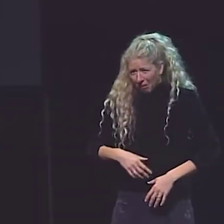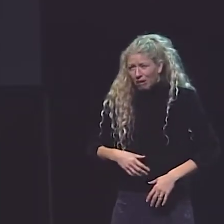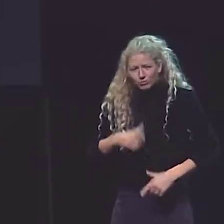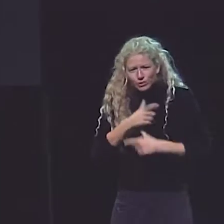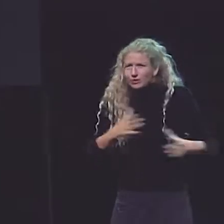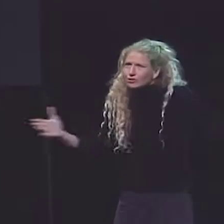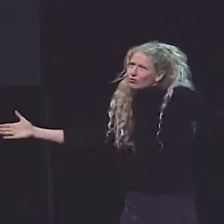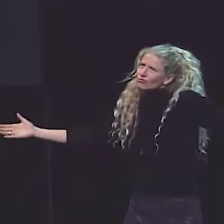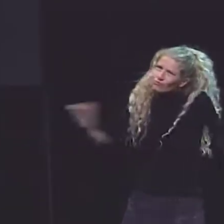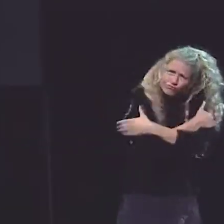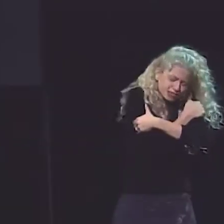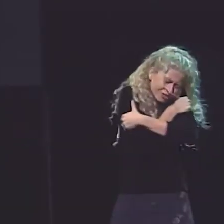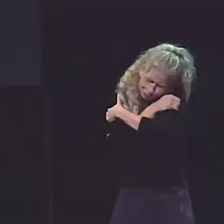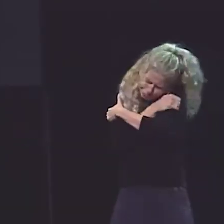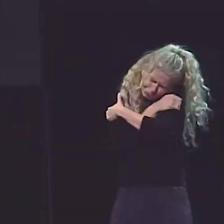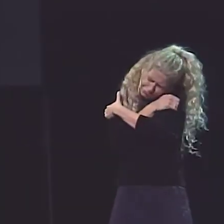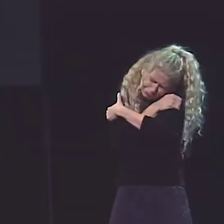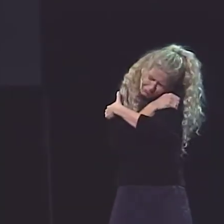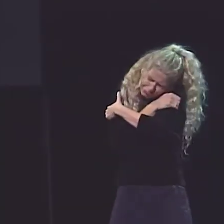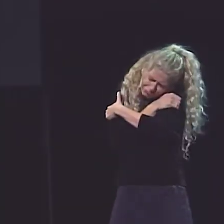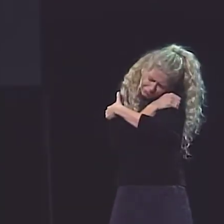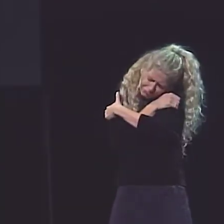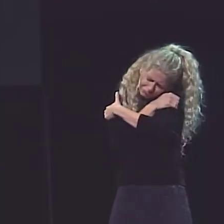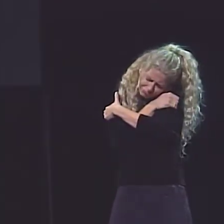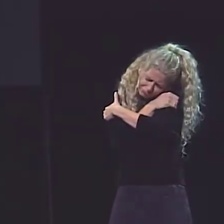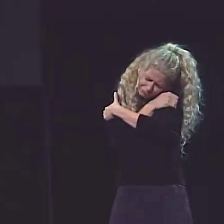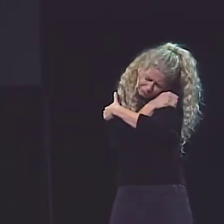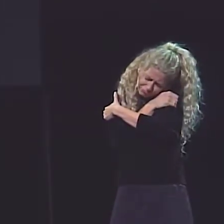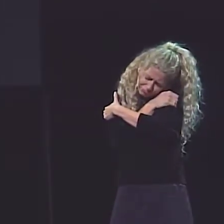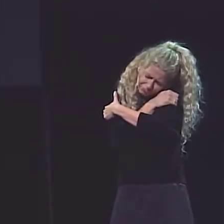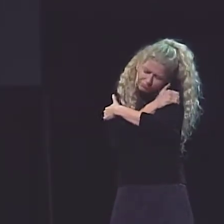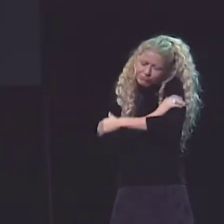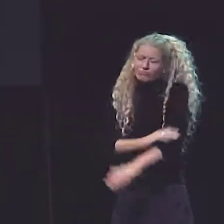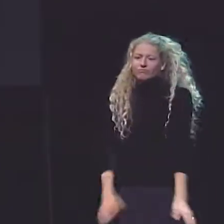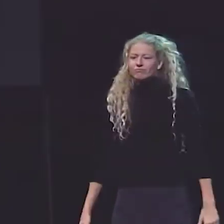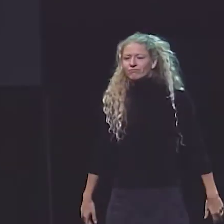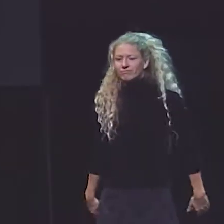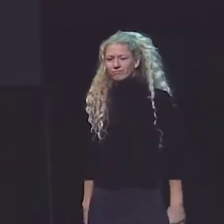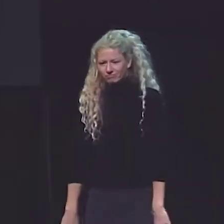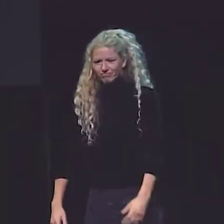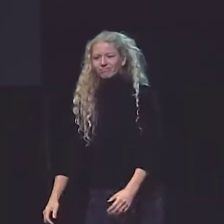DO YOU GET IT?" I SAID, "YES, I DO," AND THEN HE GAVE ME A BIG HUG.